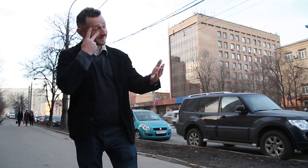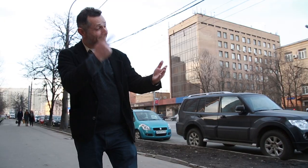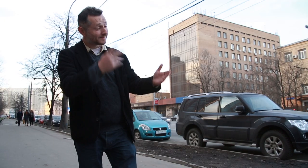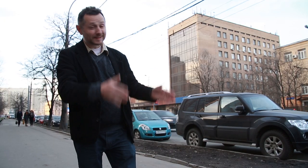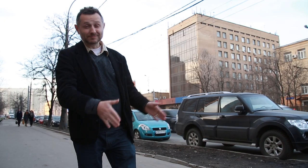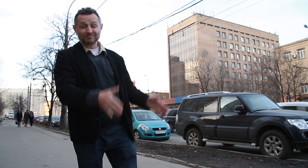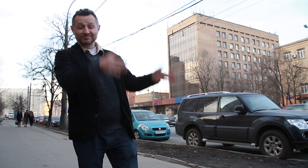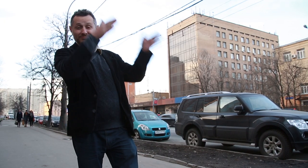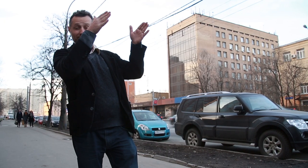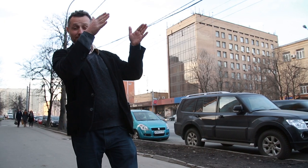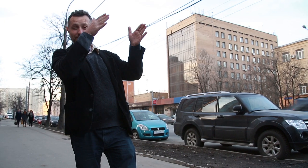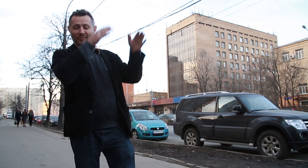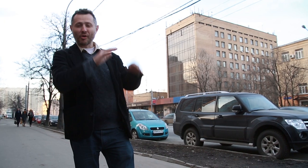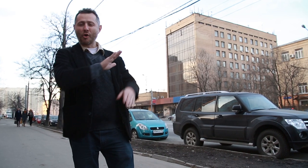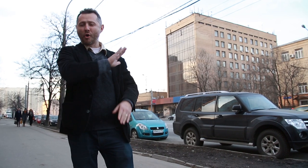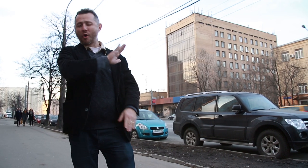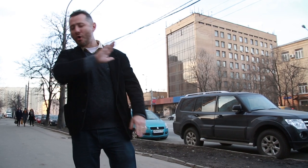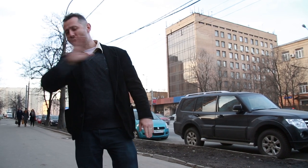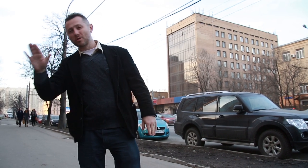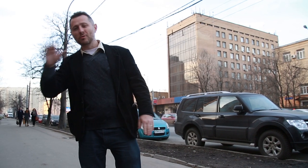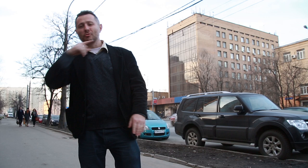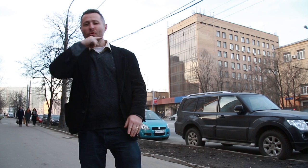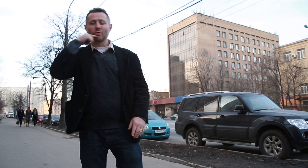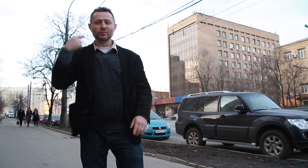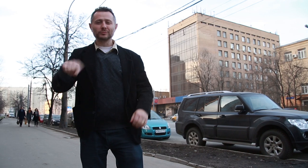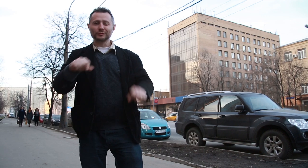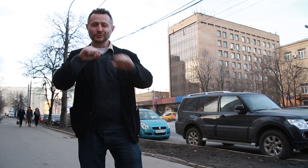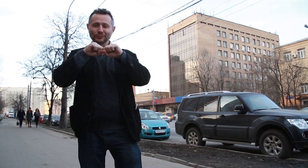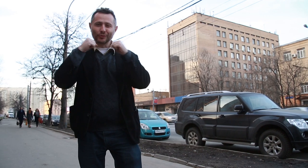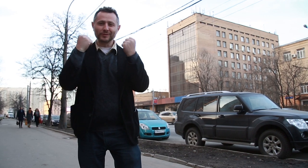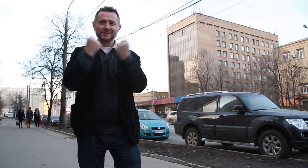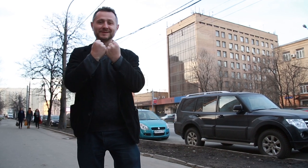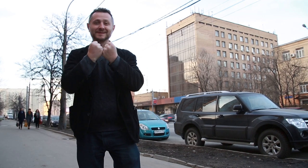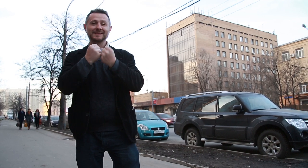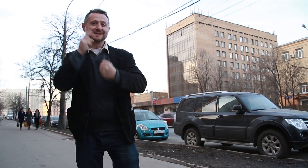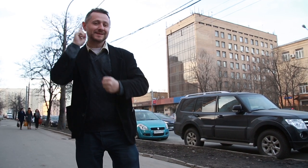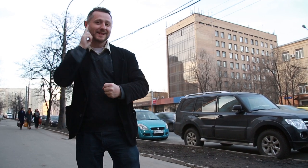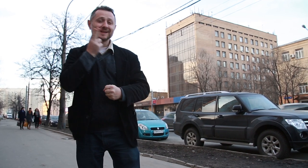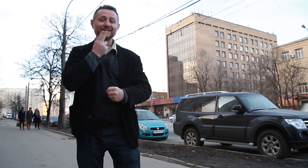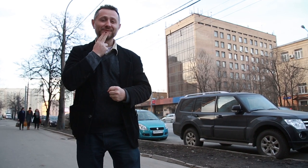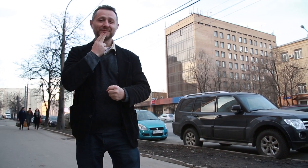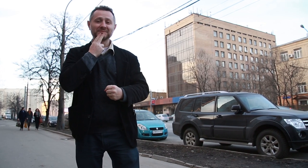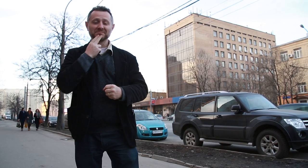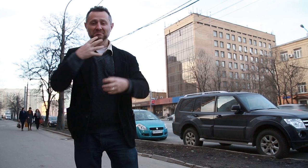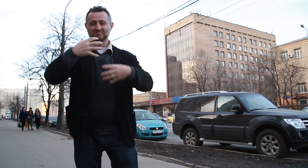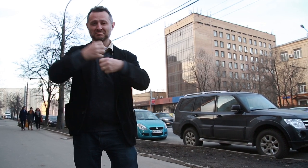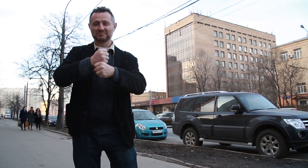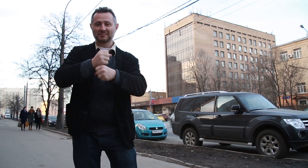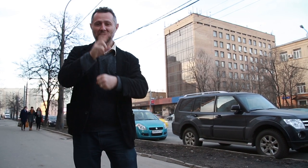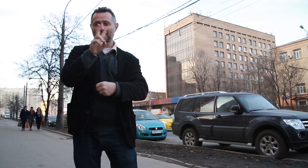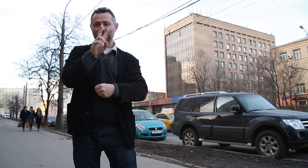Hello, do you see that building behind me? It is the headquarters of the All-Russian Society